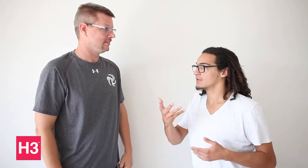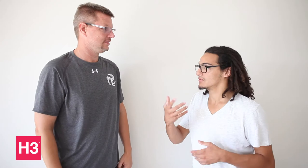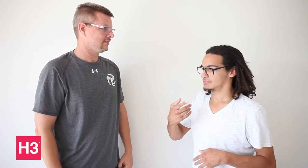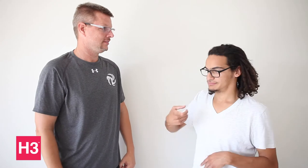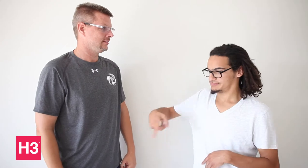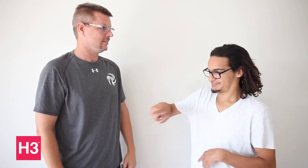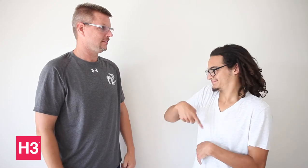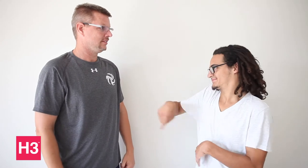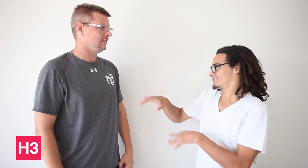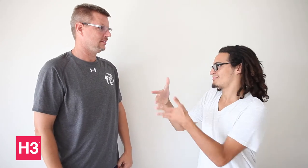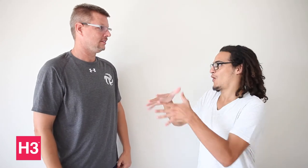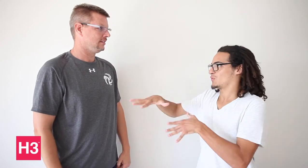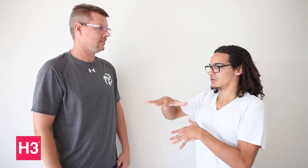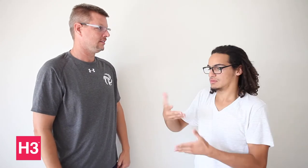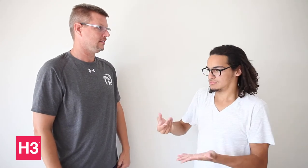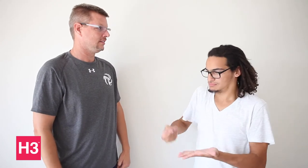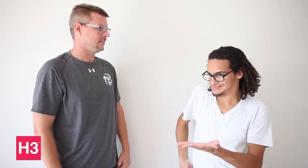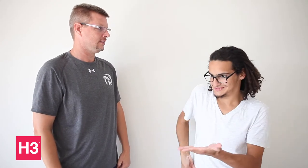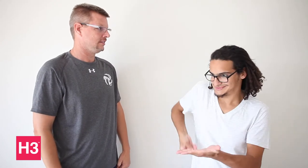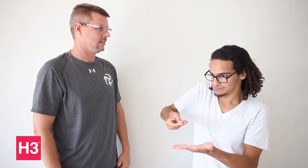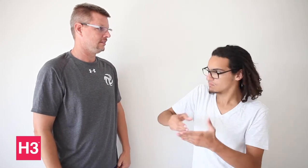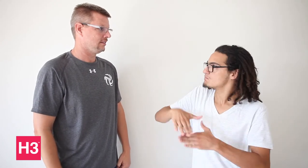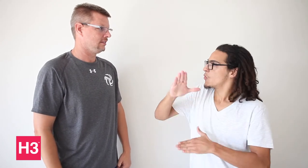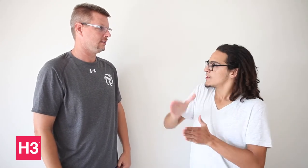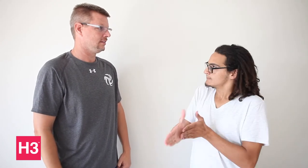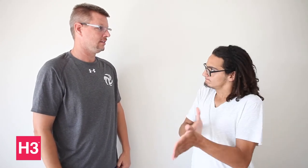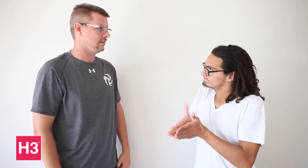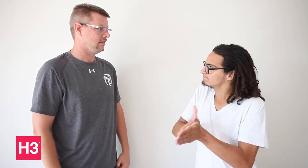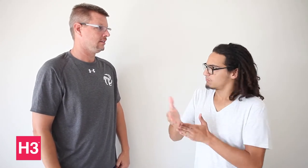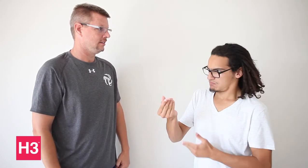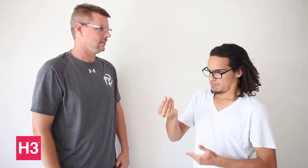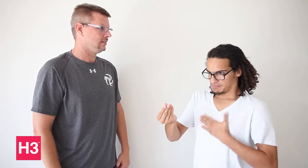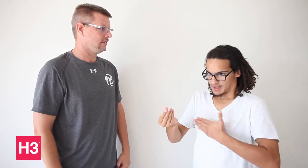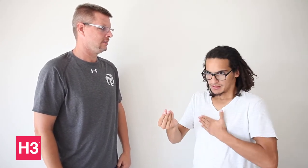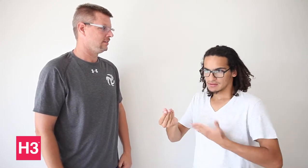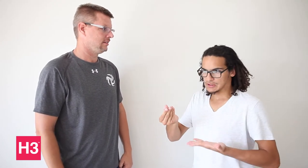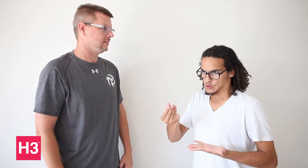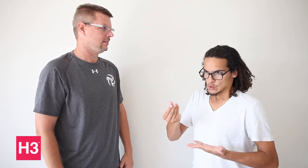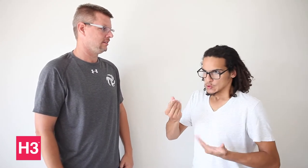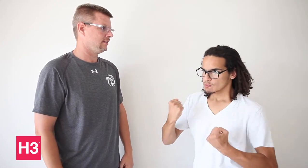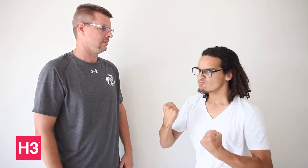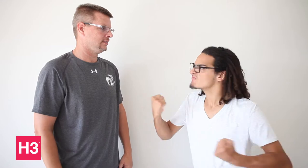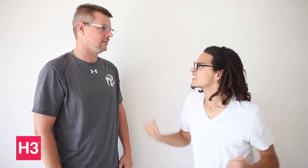Maybe Americans who have to pay themselves are more motivated to make their money’s worth. Or